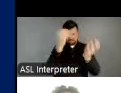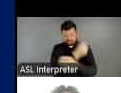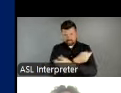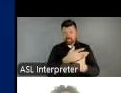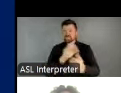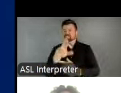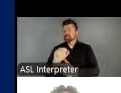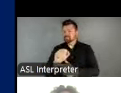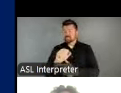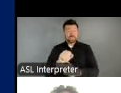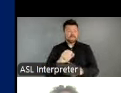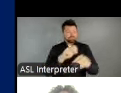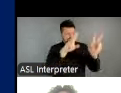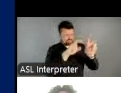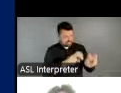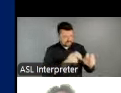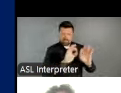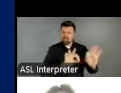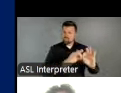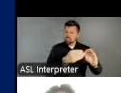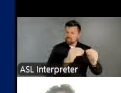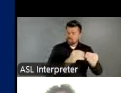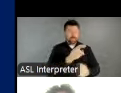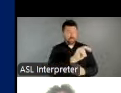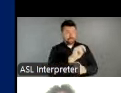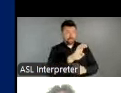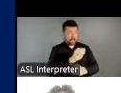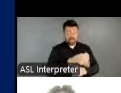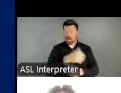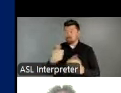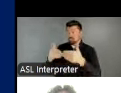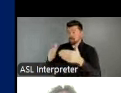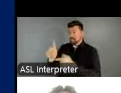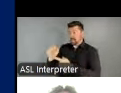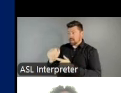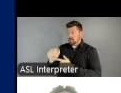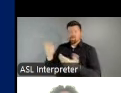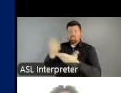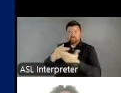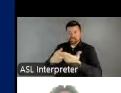metrics across NEA and other public data sources, this work has the potential to create value for